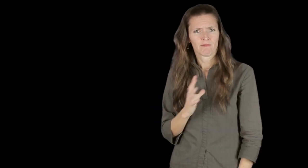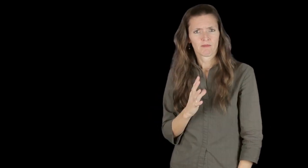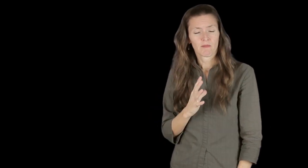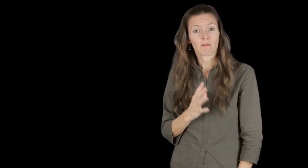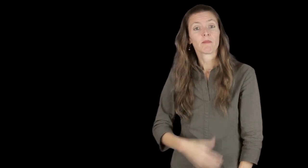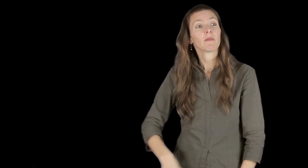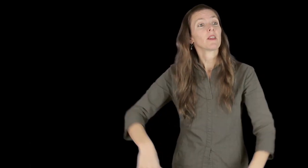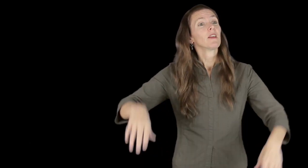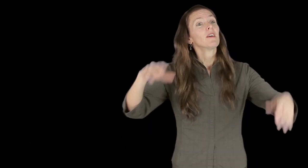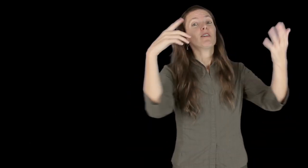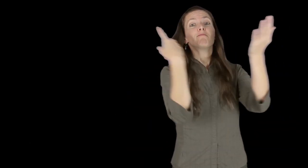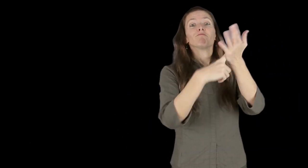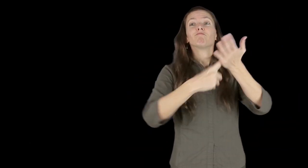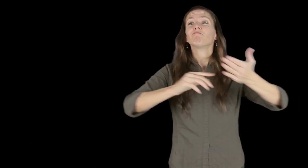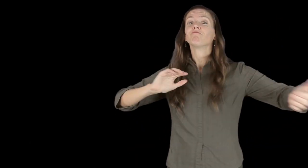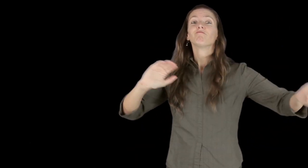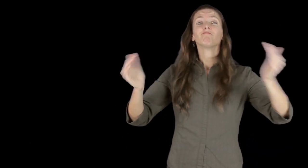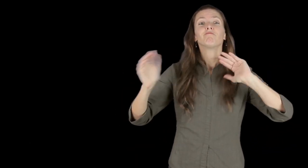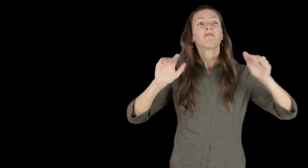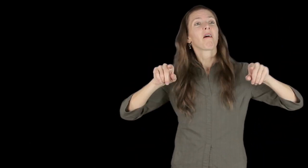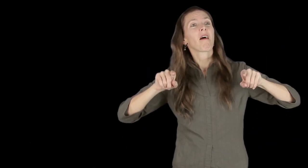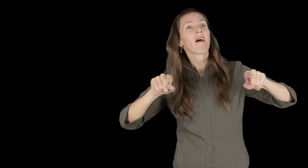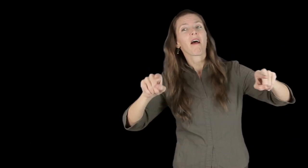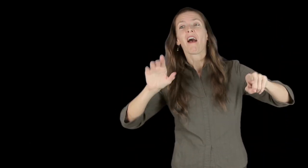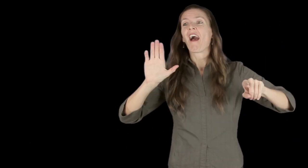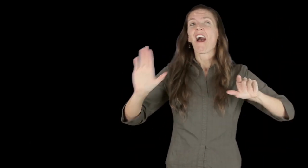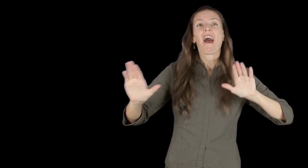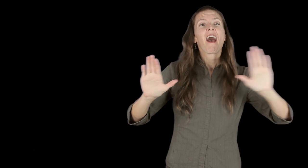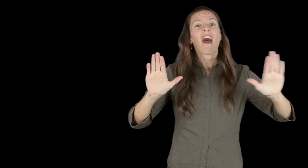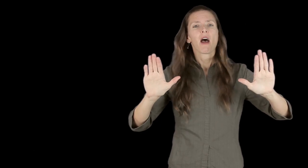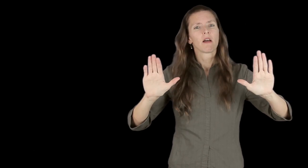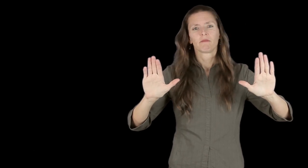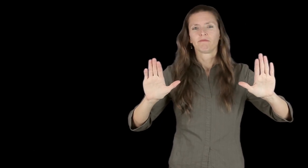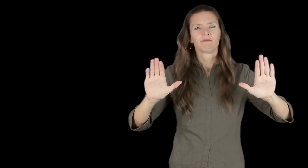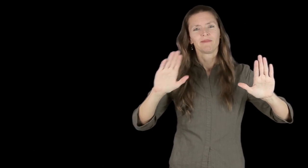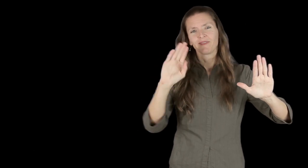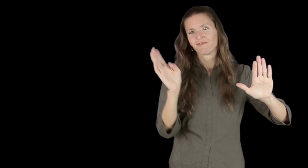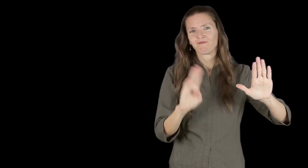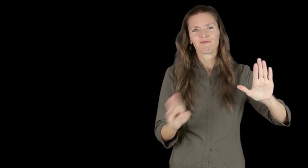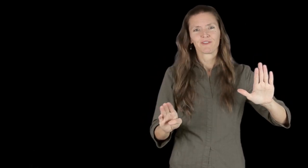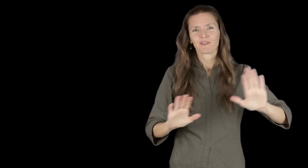I cannot take those experiences and discuss them in comparative analogies. No- never.